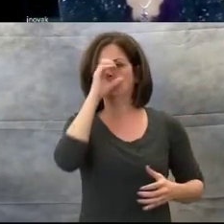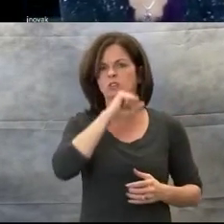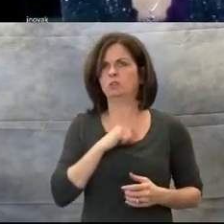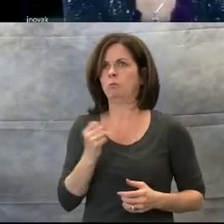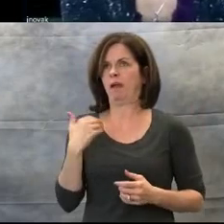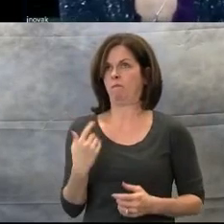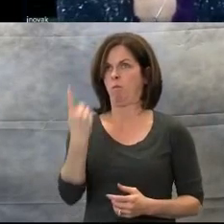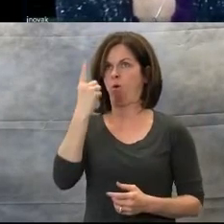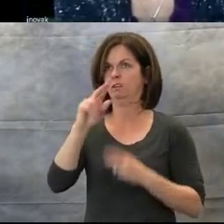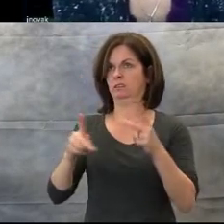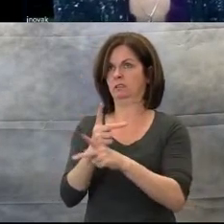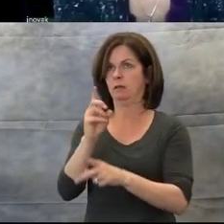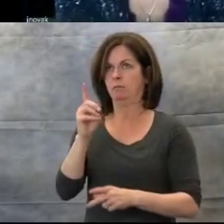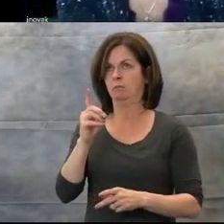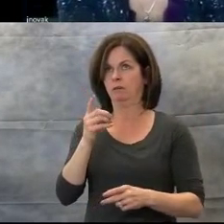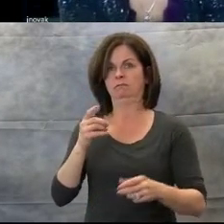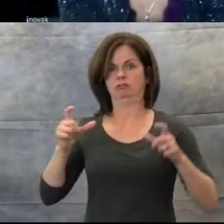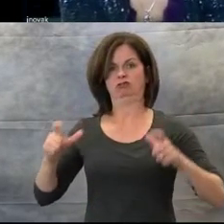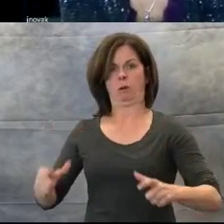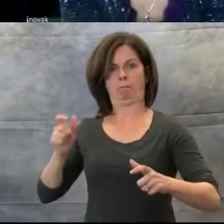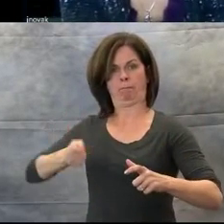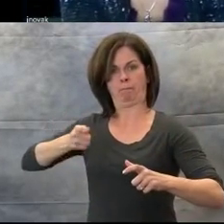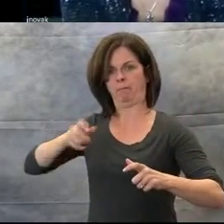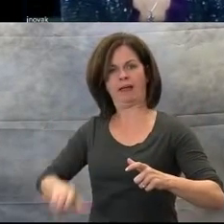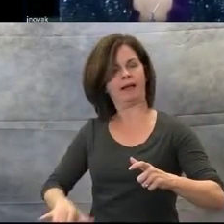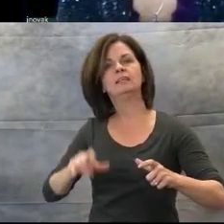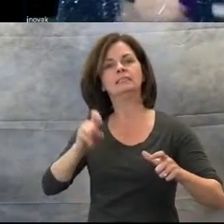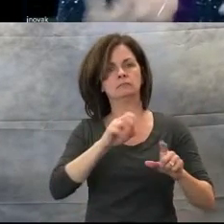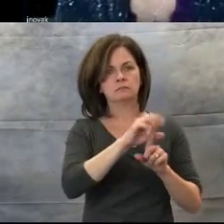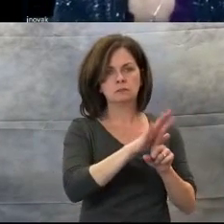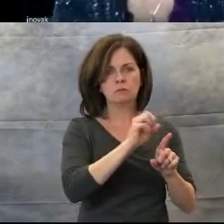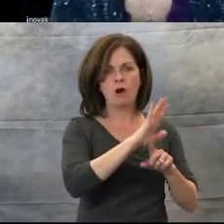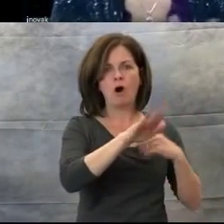Another musical concept that has multiple meanings